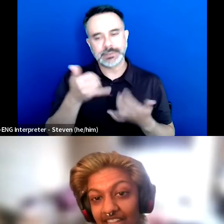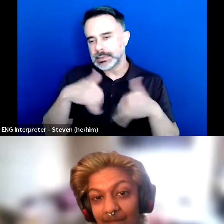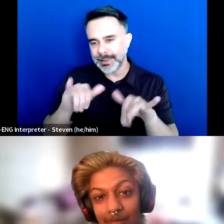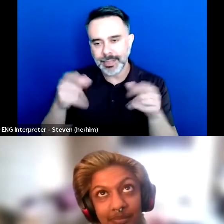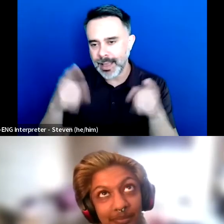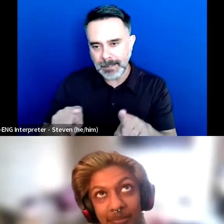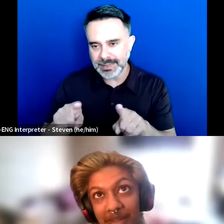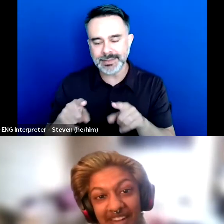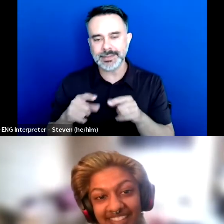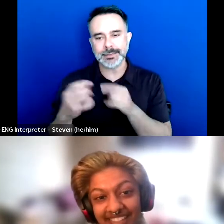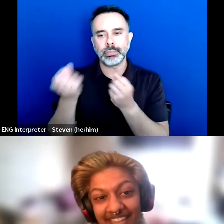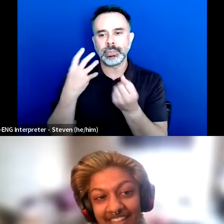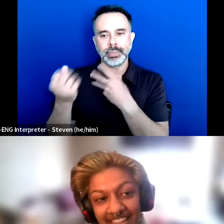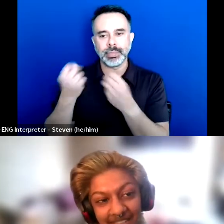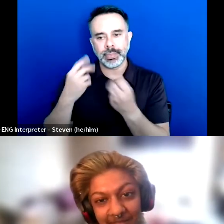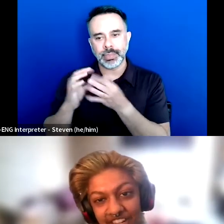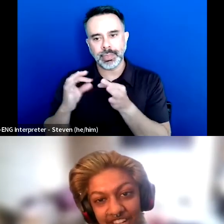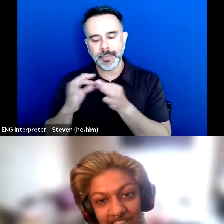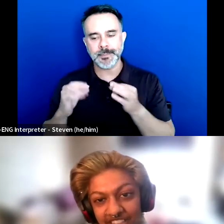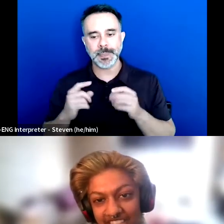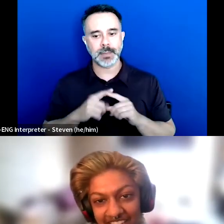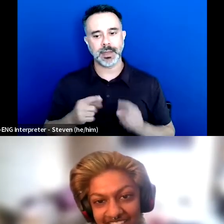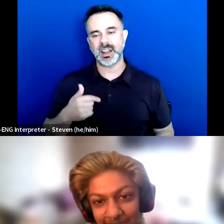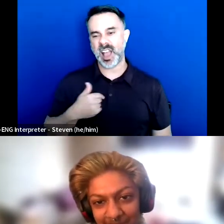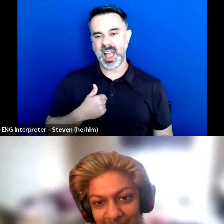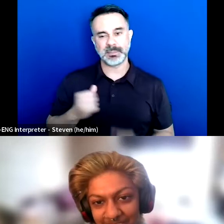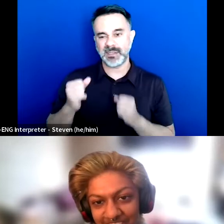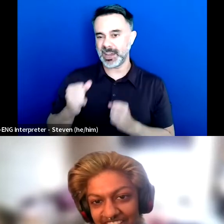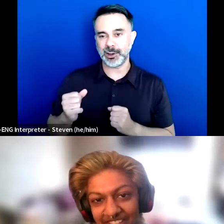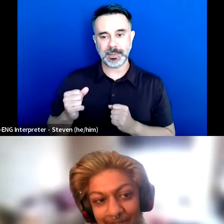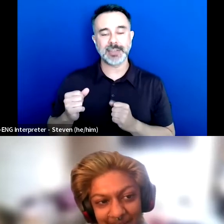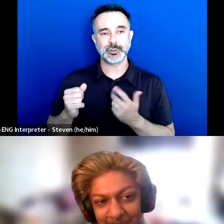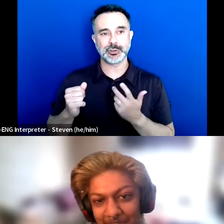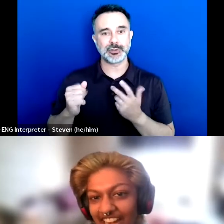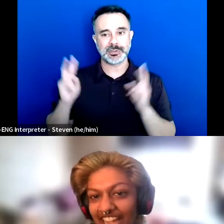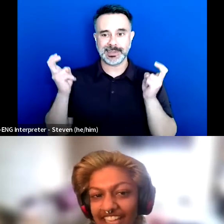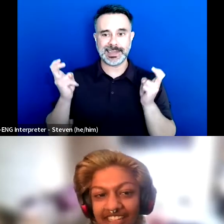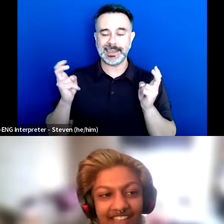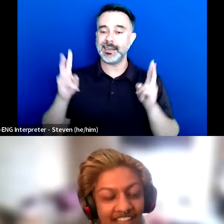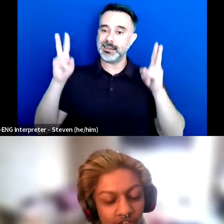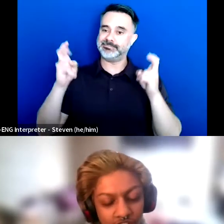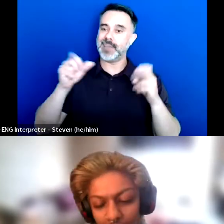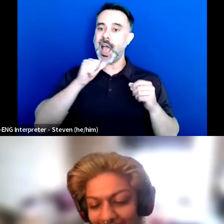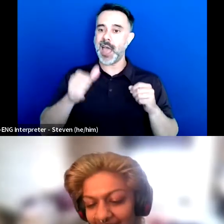But as I said I am very much the unacceptable crip where I go online